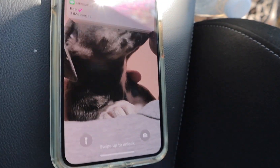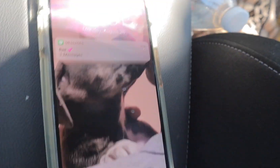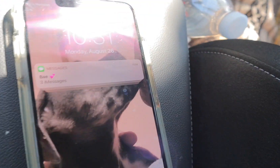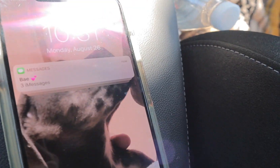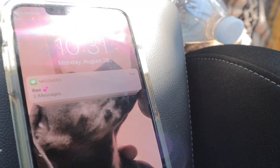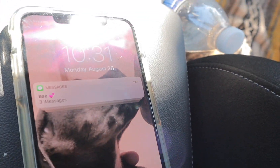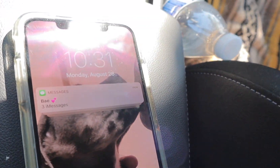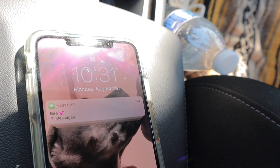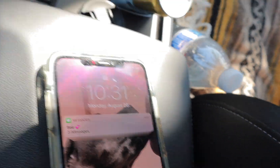E: Ryan